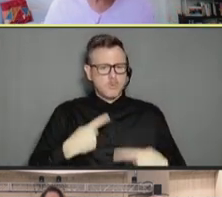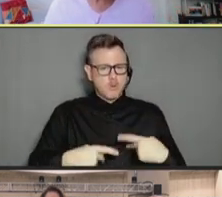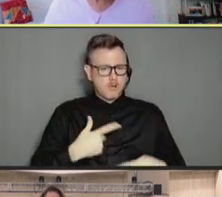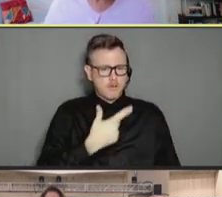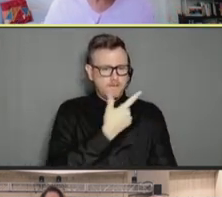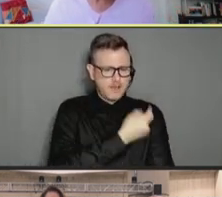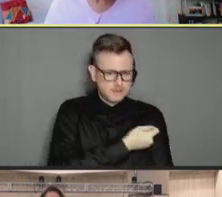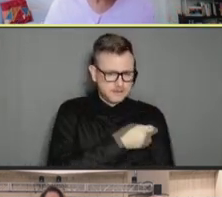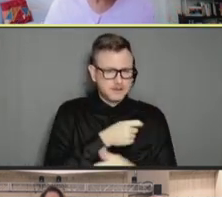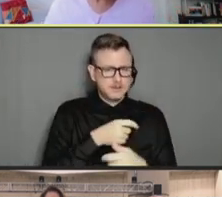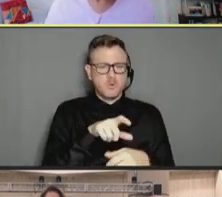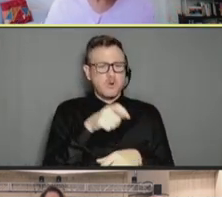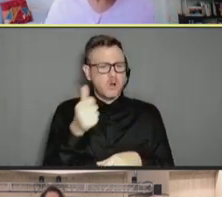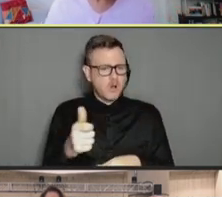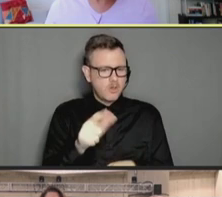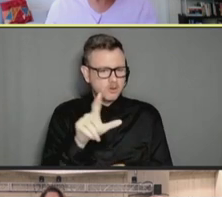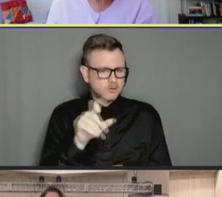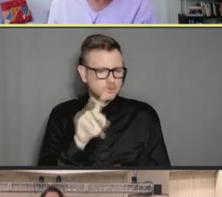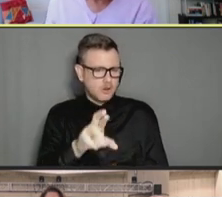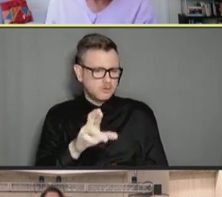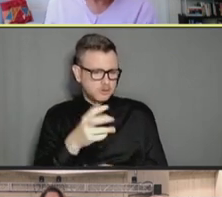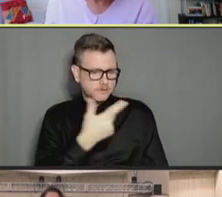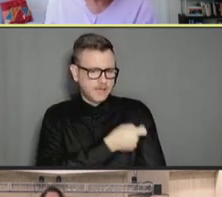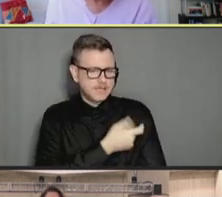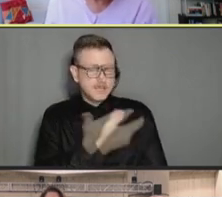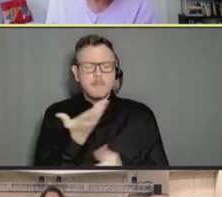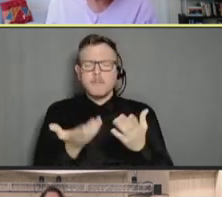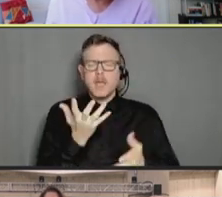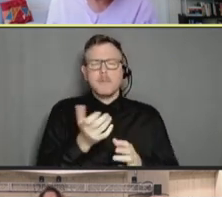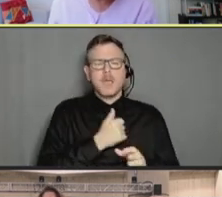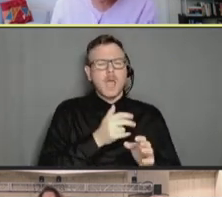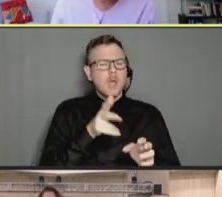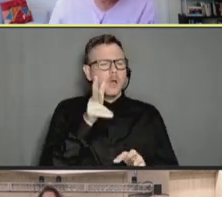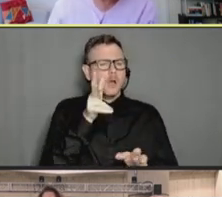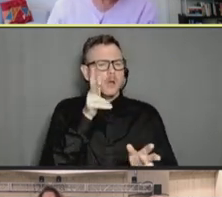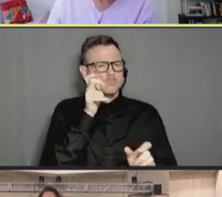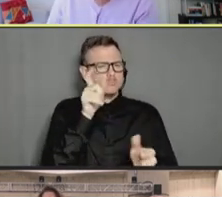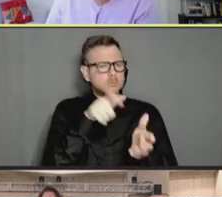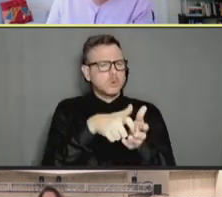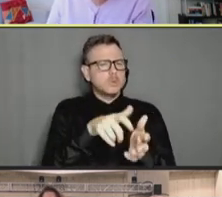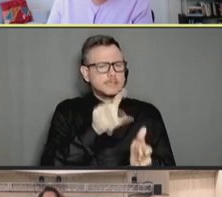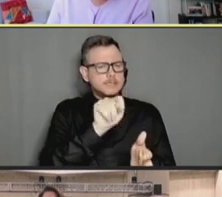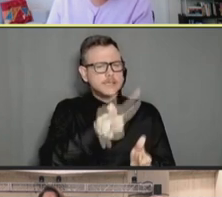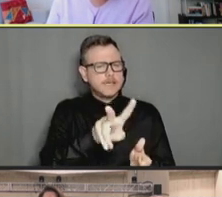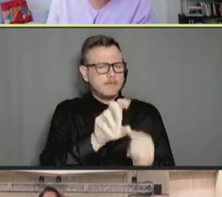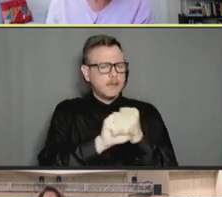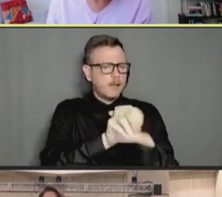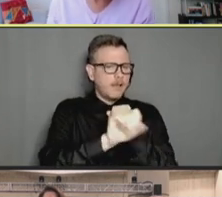they even get to the doctor's office. And so, as part of the TIPS toolkit, also one